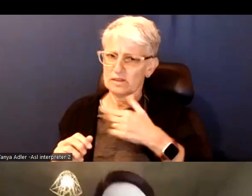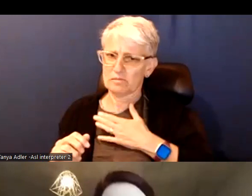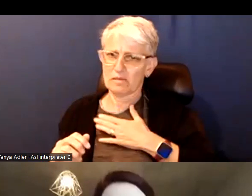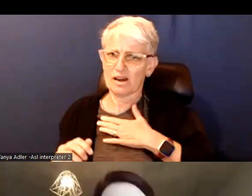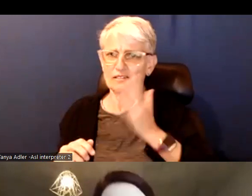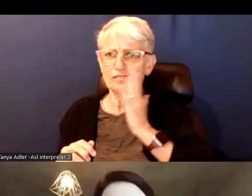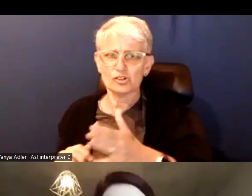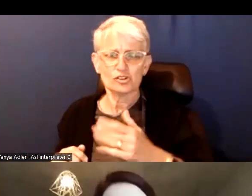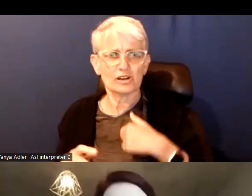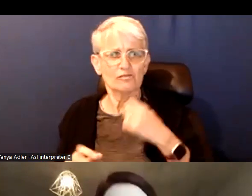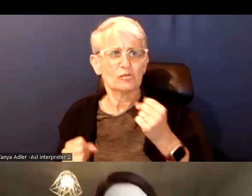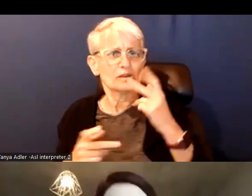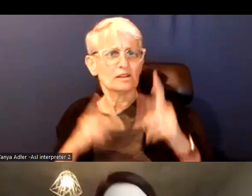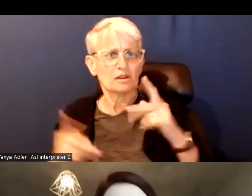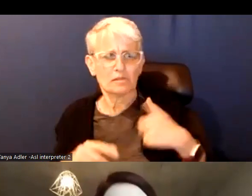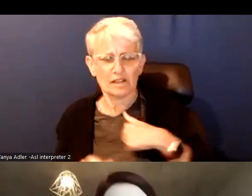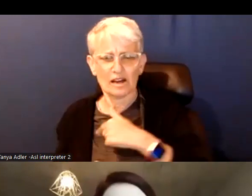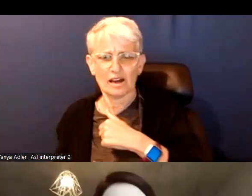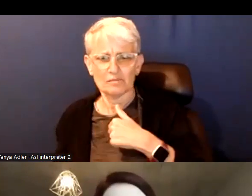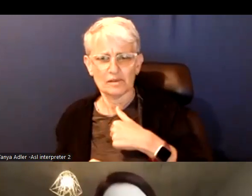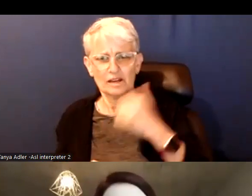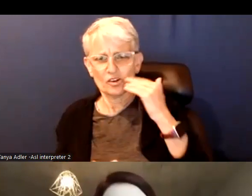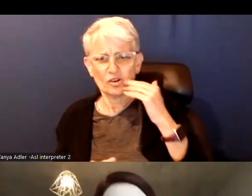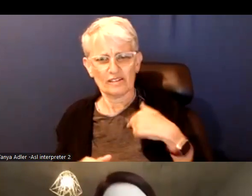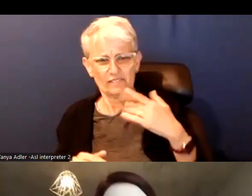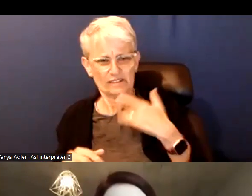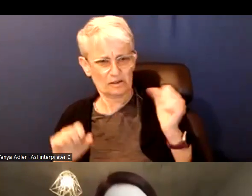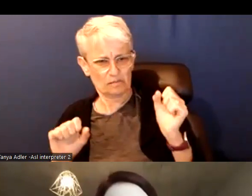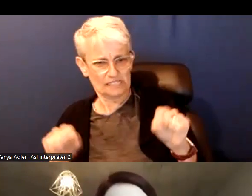She is the recipient of several awards including the women of distinction from YWCA Toronto